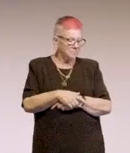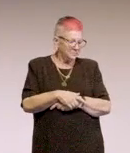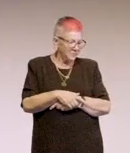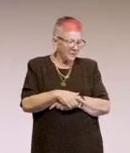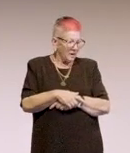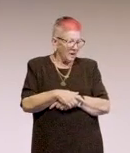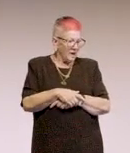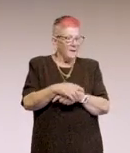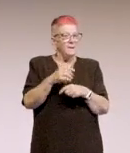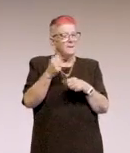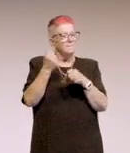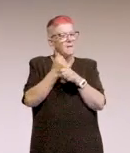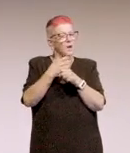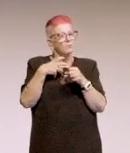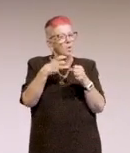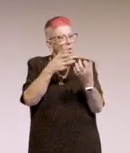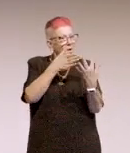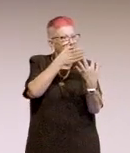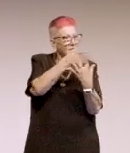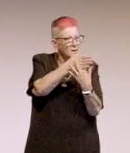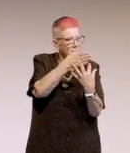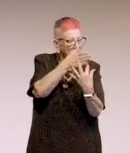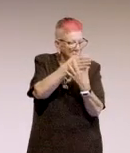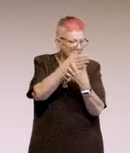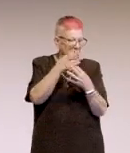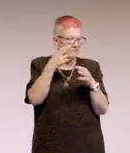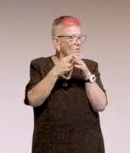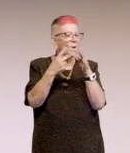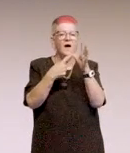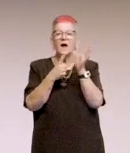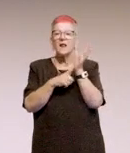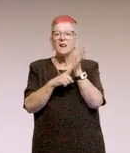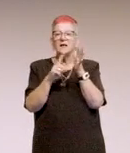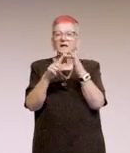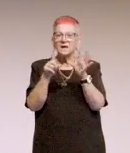Created a bit of an accessibility A11y. So on the board I've got, on the screen I've got some